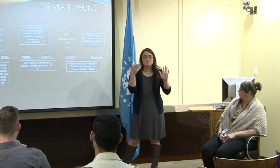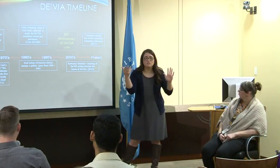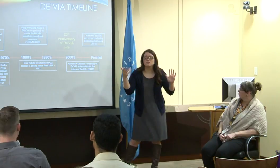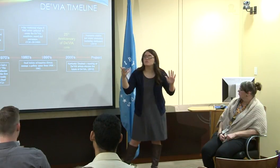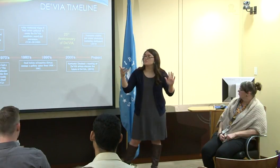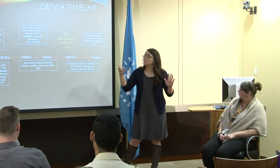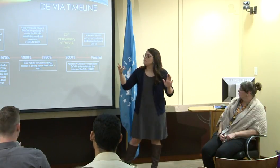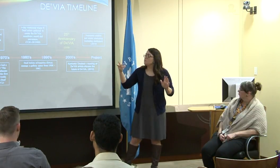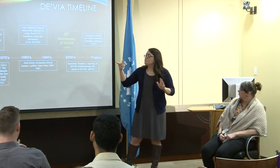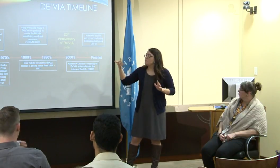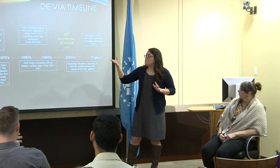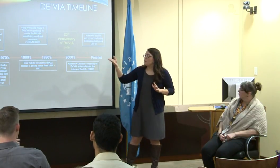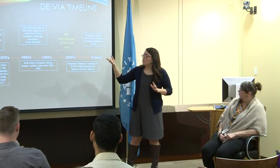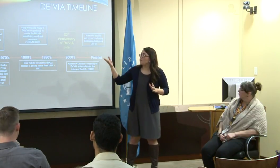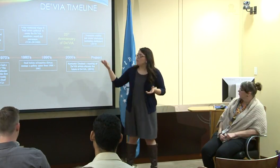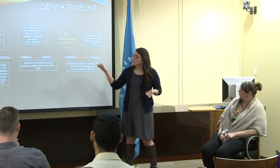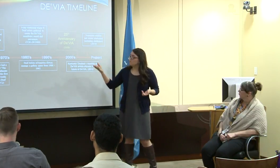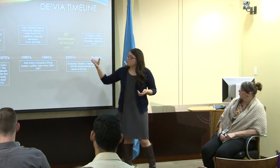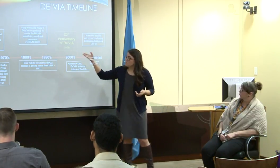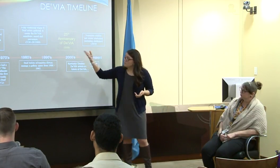And that's where they came up with De'VIA.